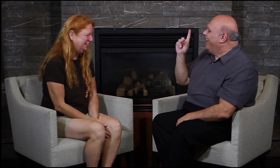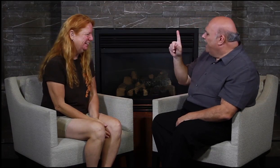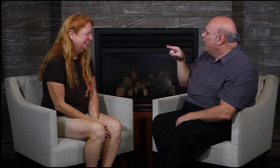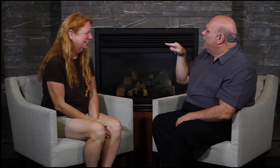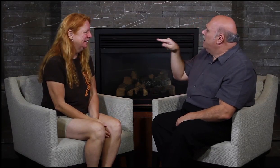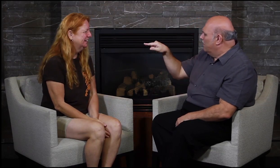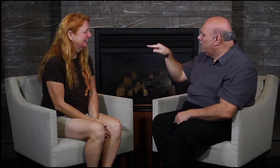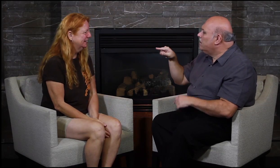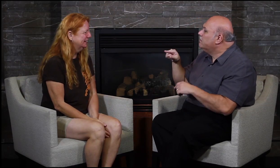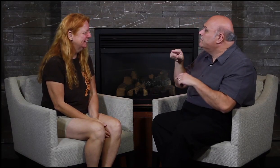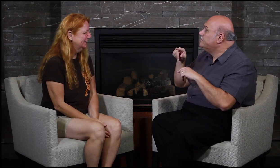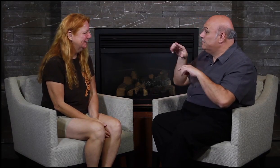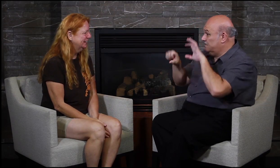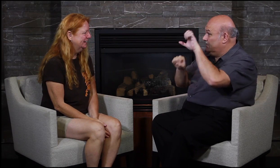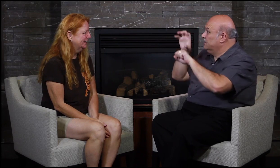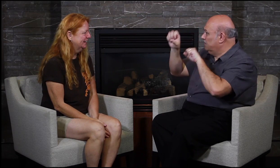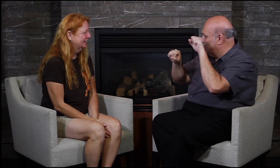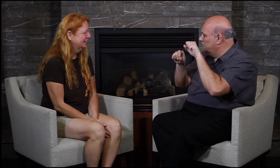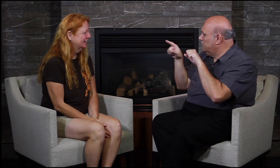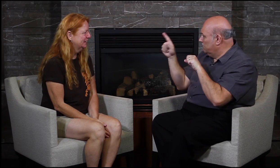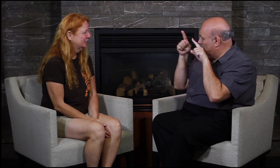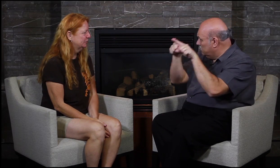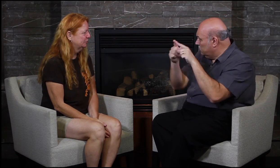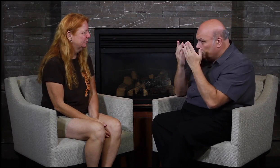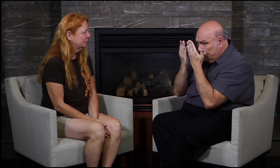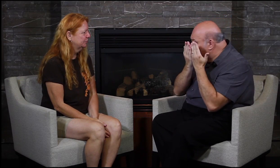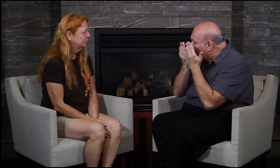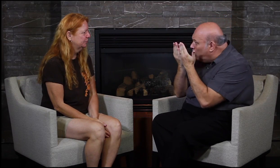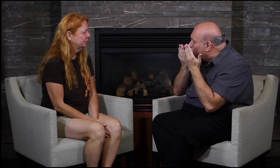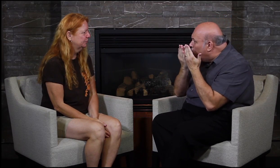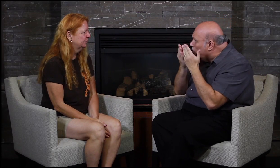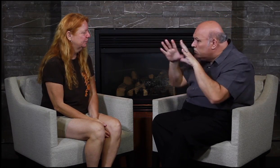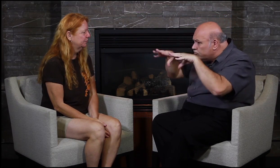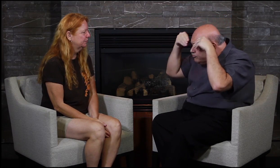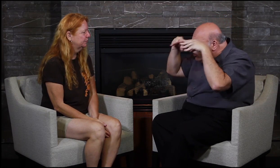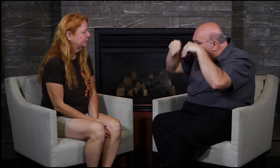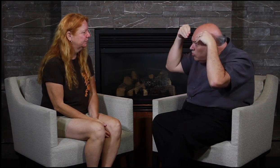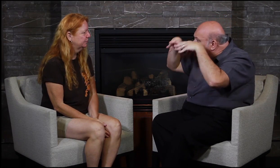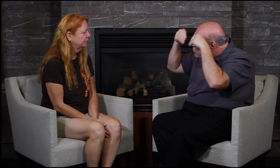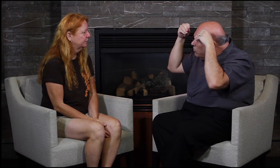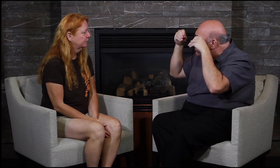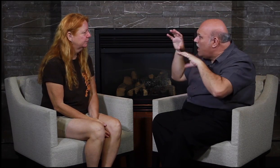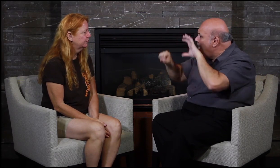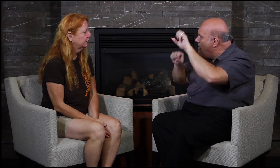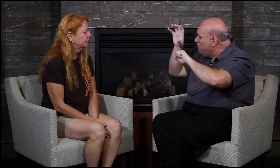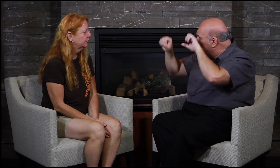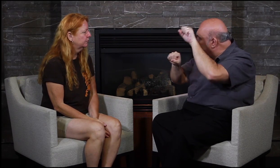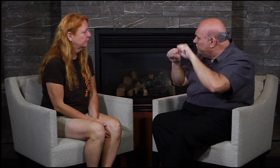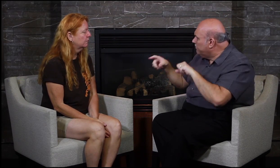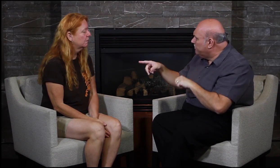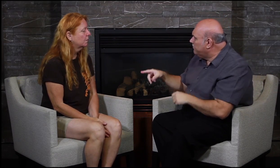Did you take any climbing courses at school?